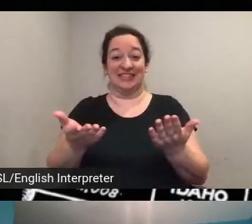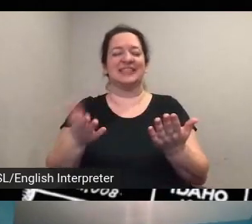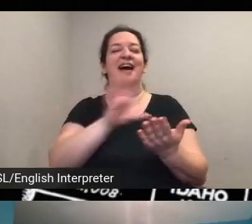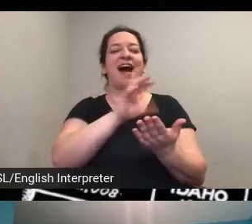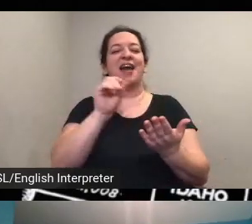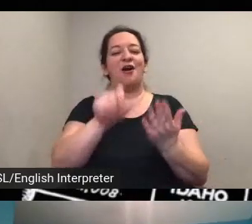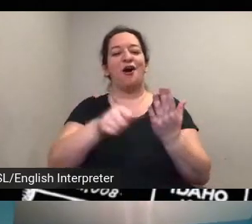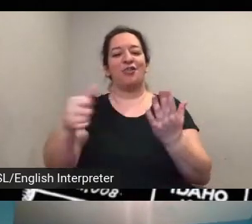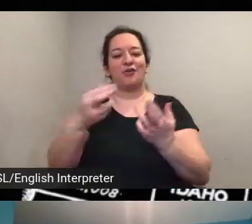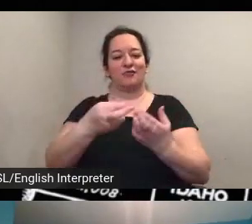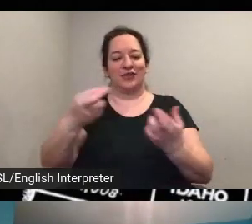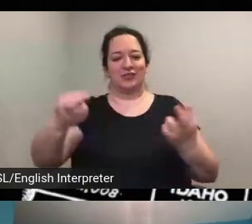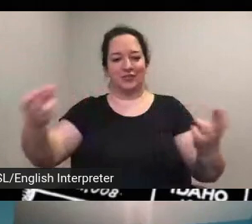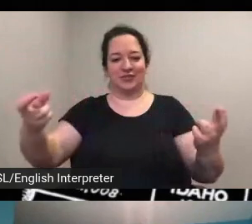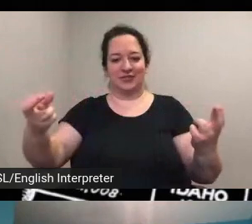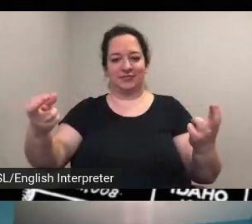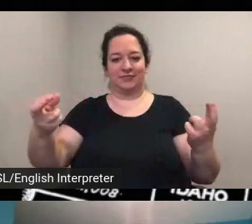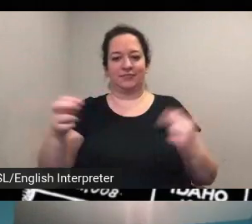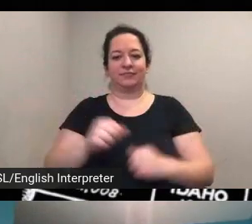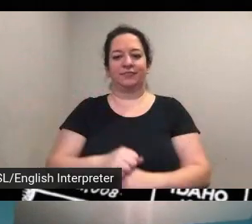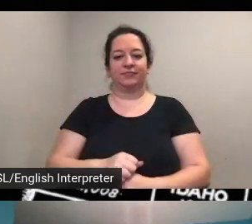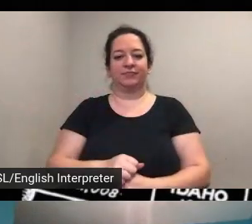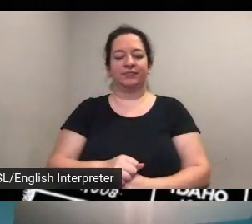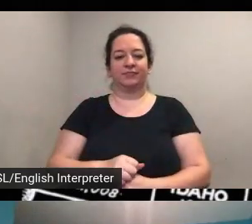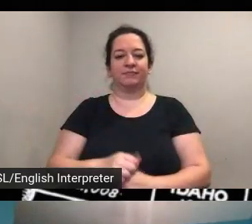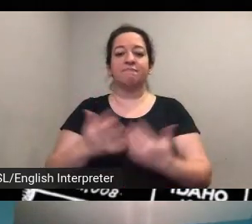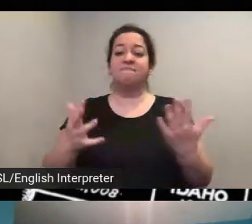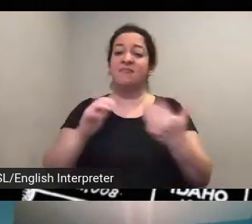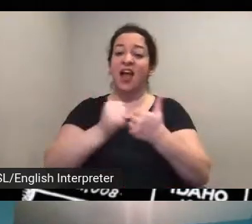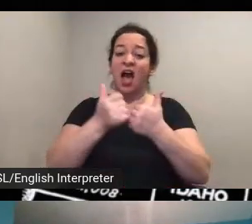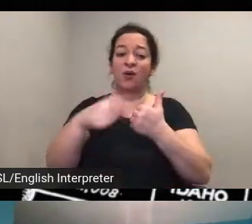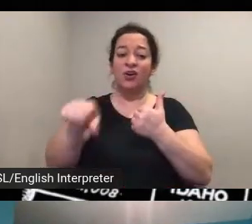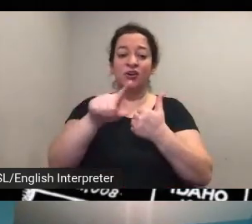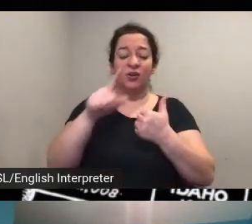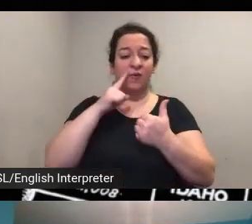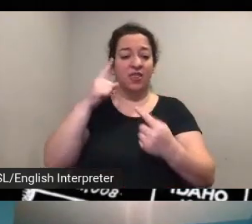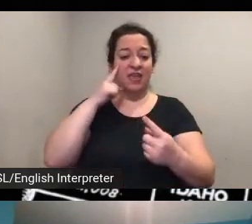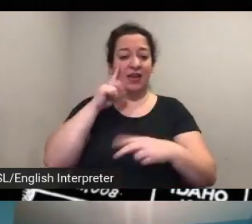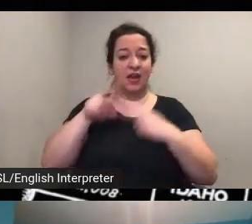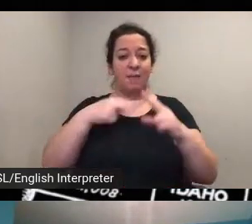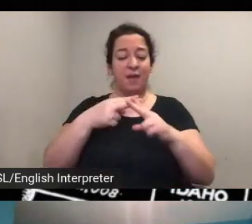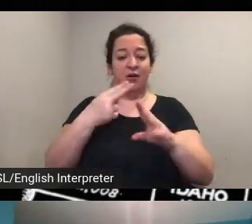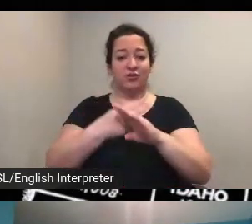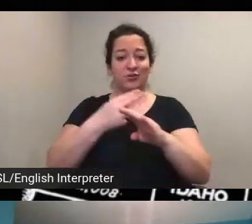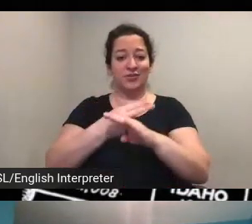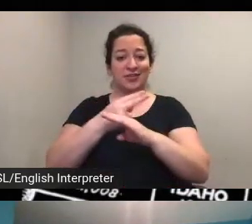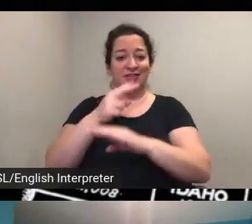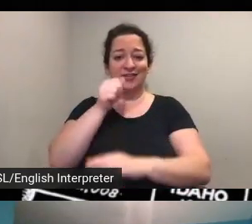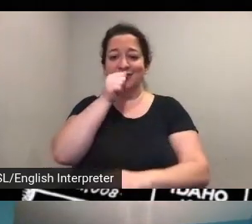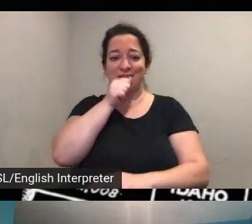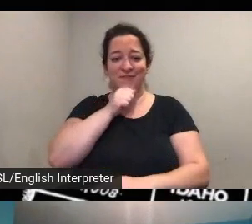uh matt and b how are you thinking about using the suffrage map of your work